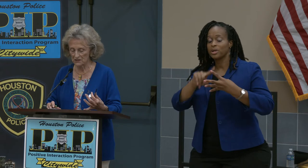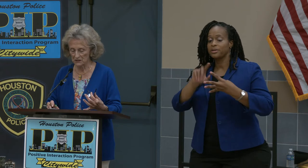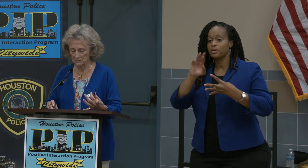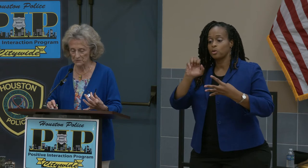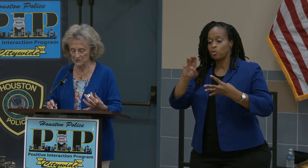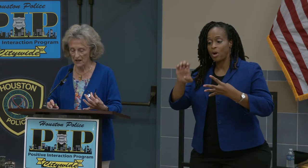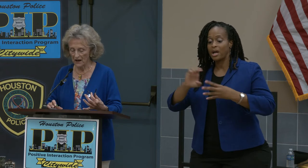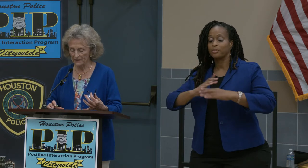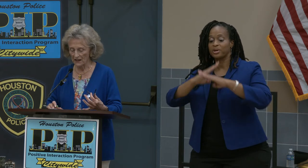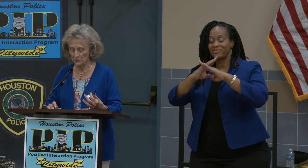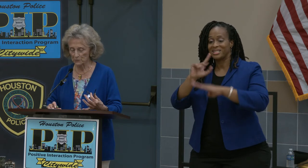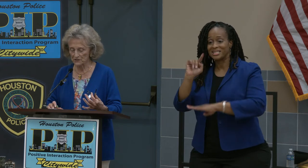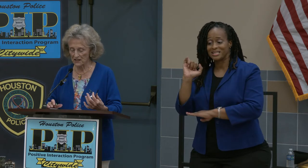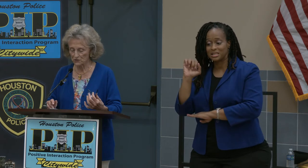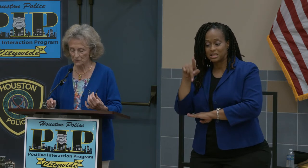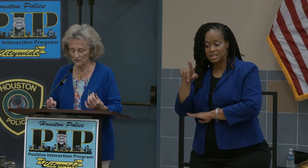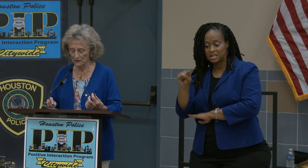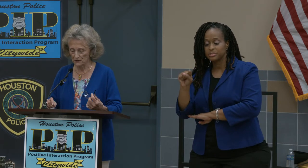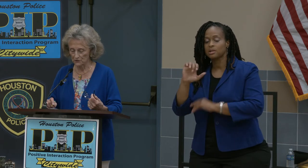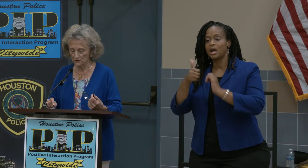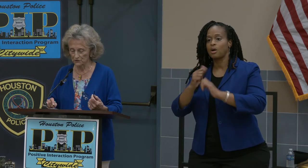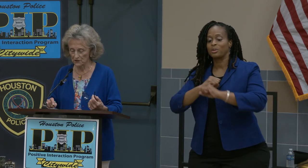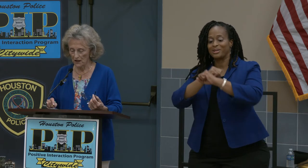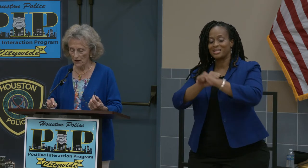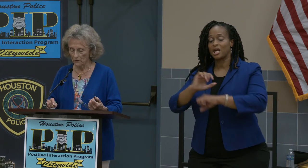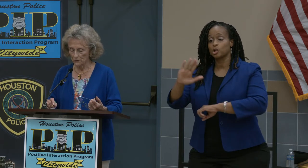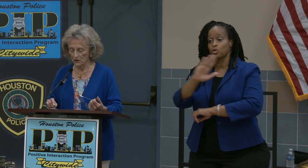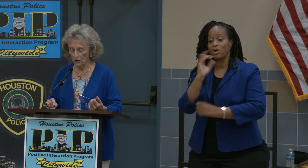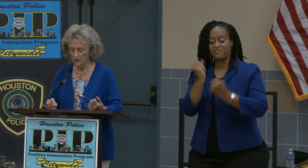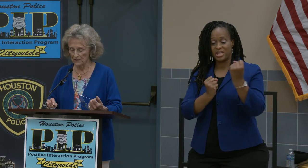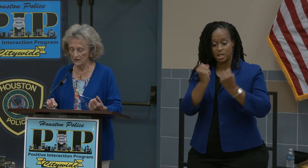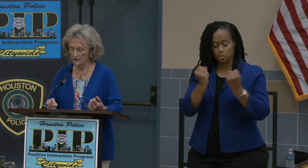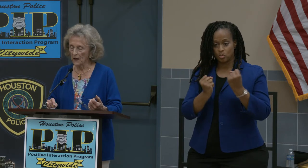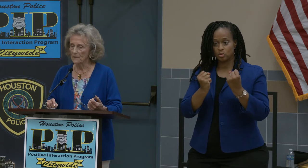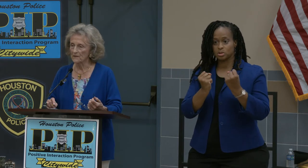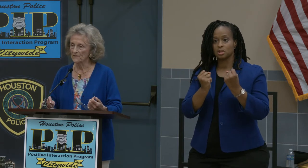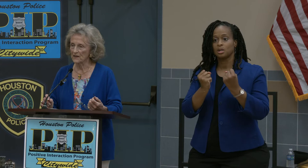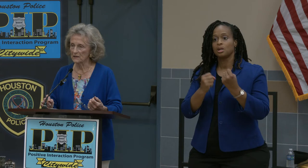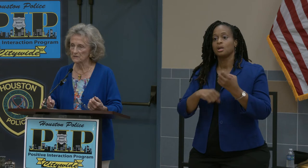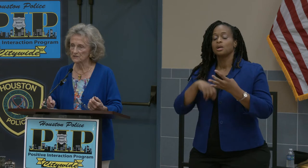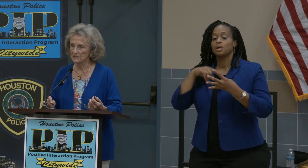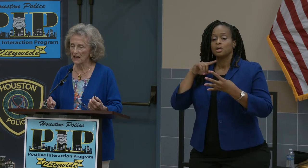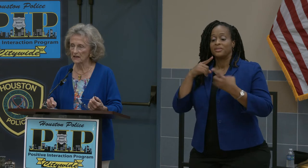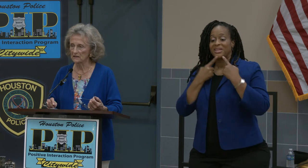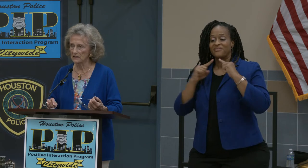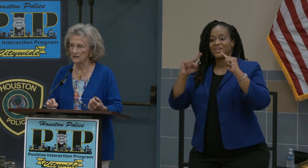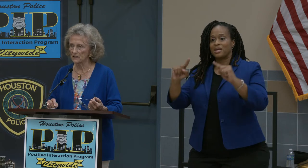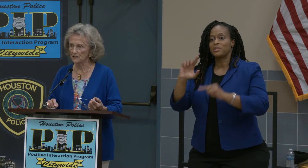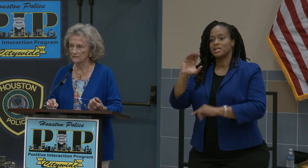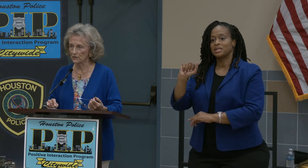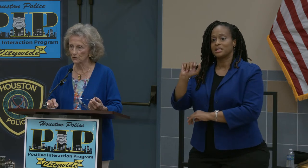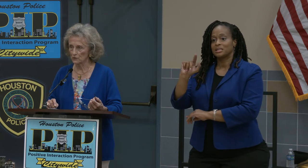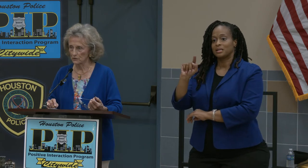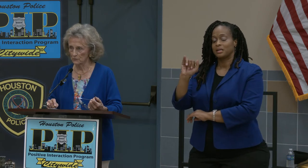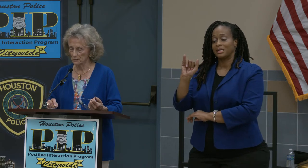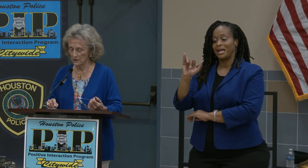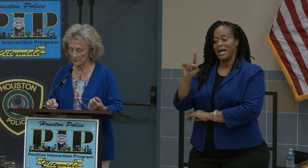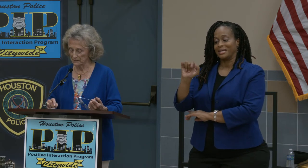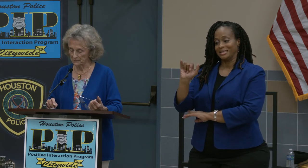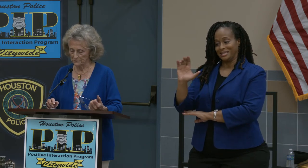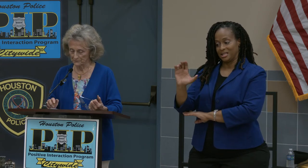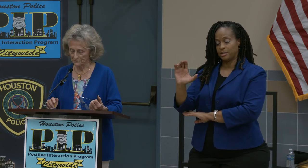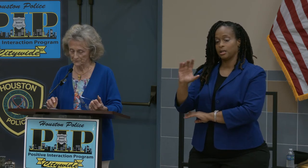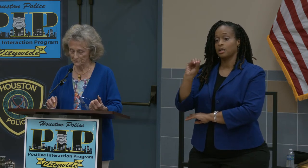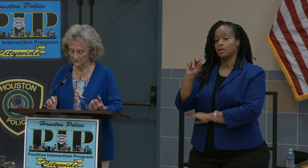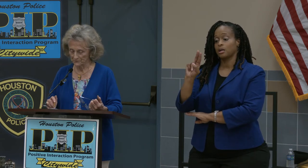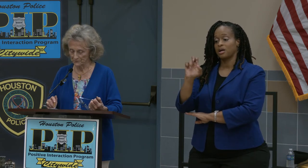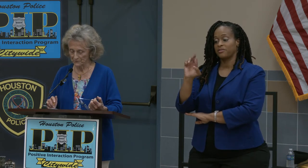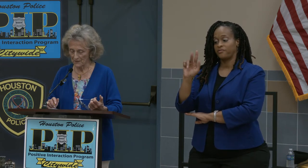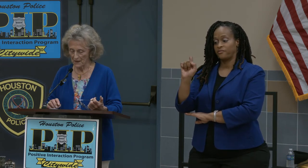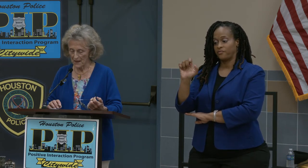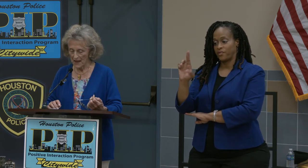tips on how to protect your vehicles regarding the famous catalytic converter problem.